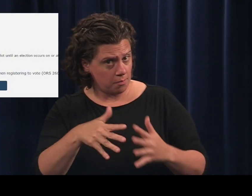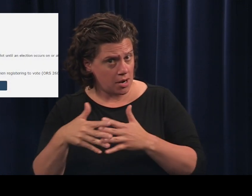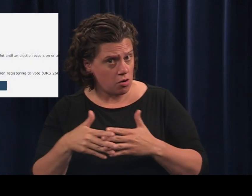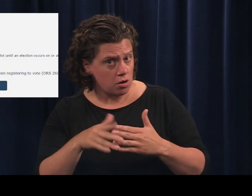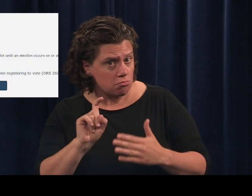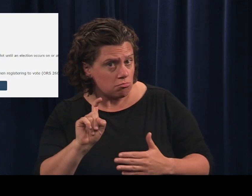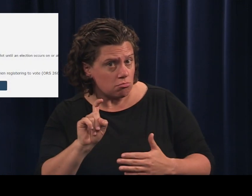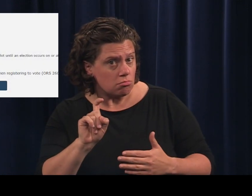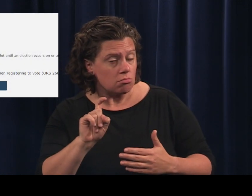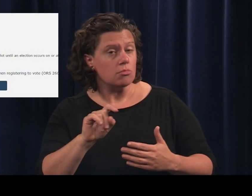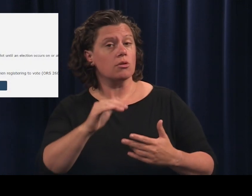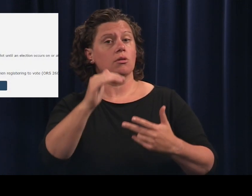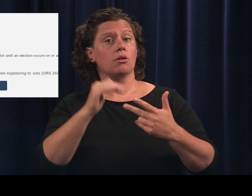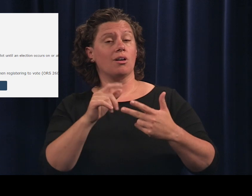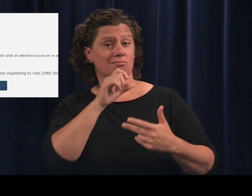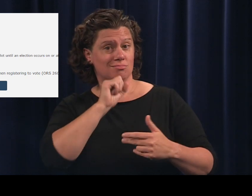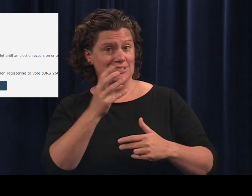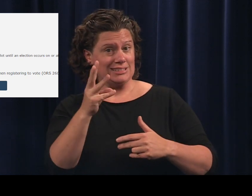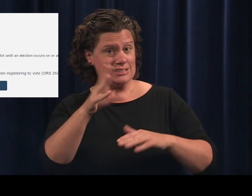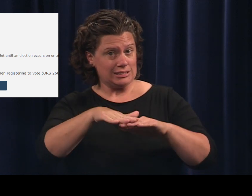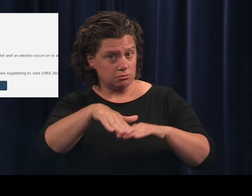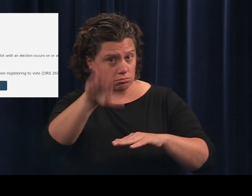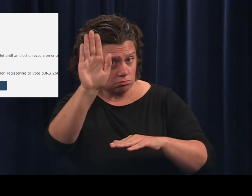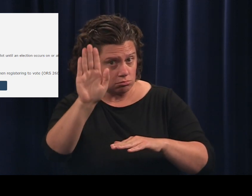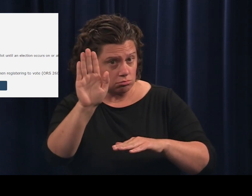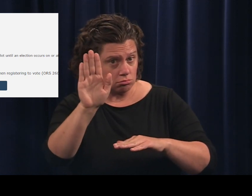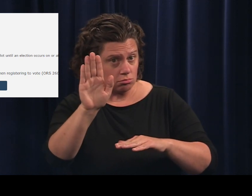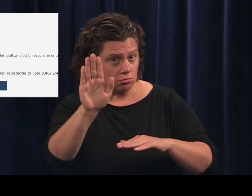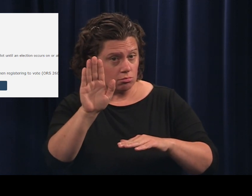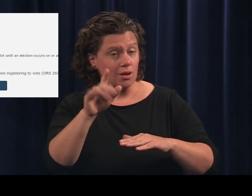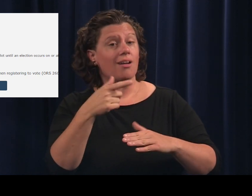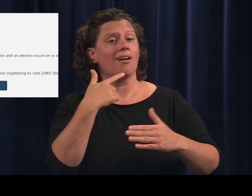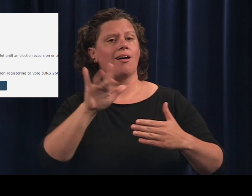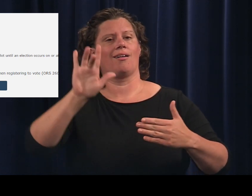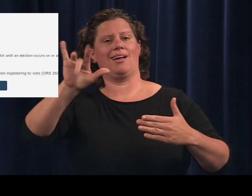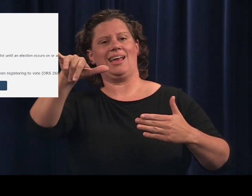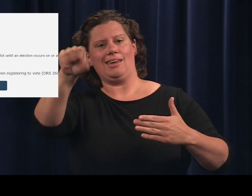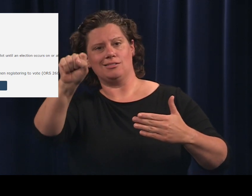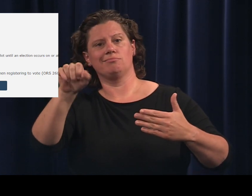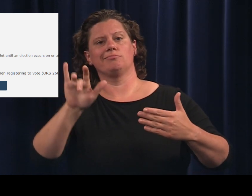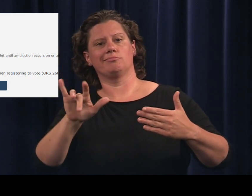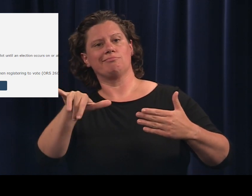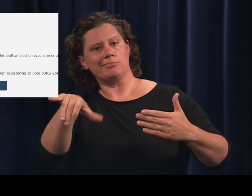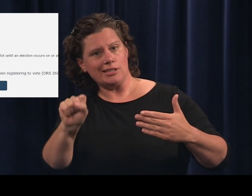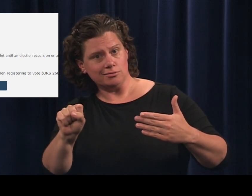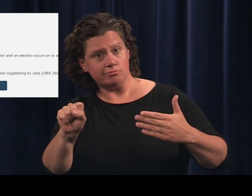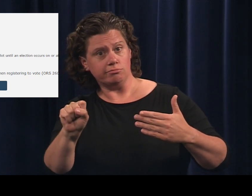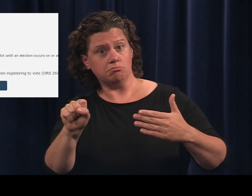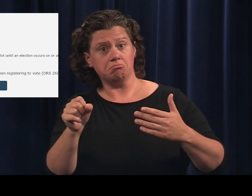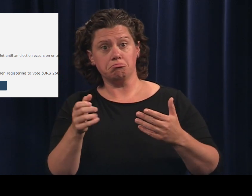citizen of the United States and at least 16 years of age by clicking Yes.